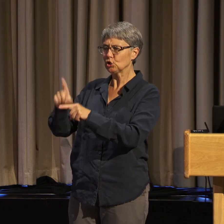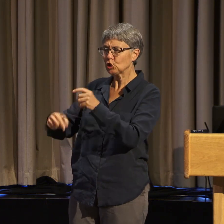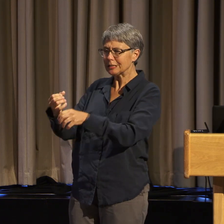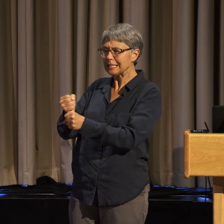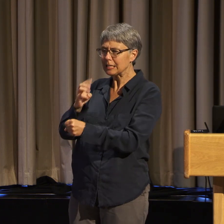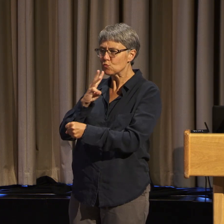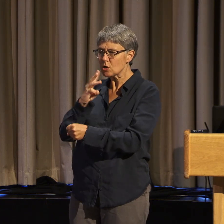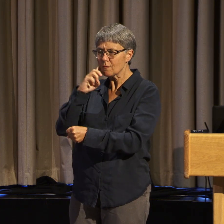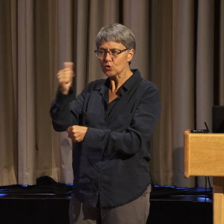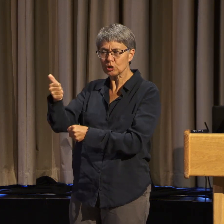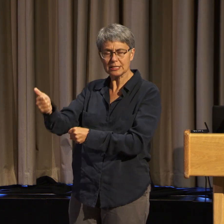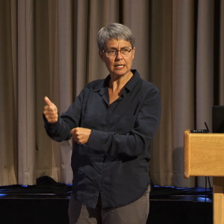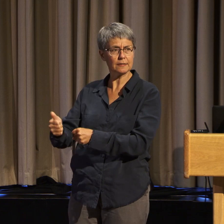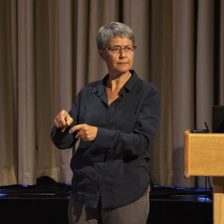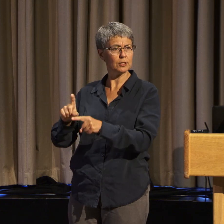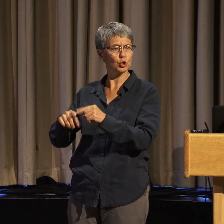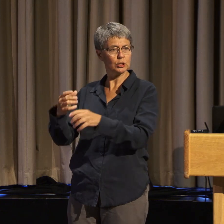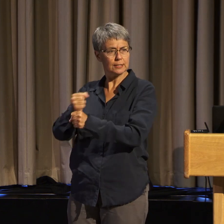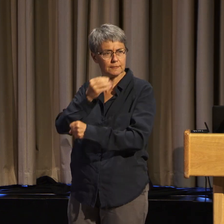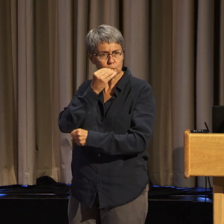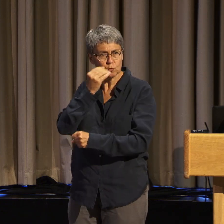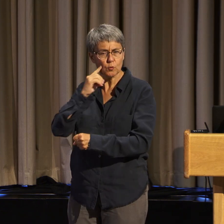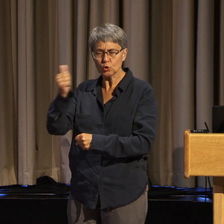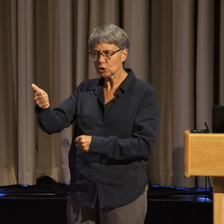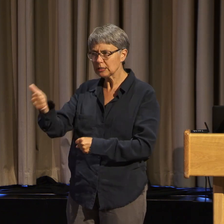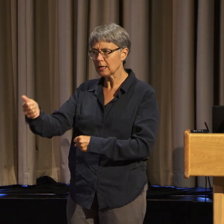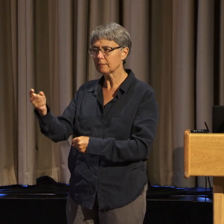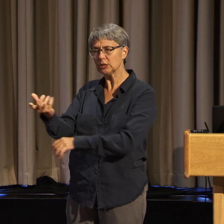And she's begging and begging, and no one's paying attention.